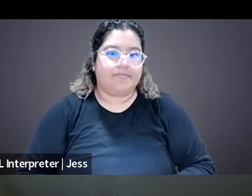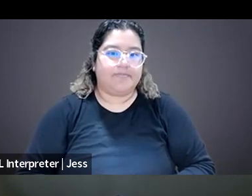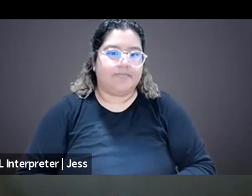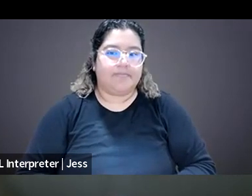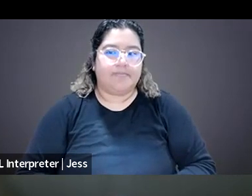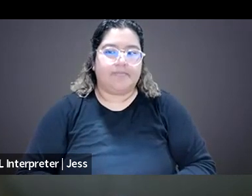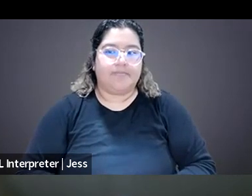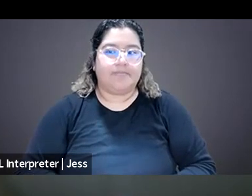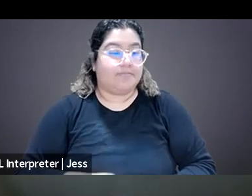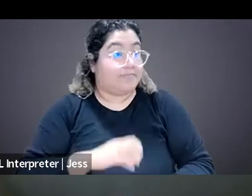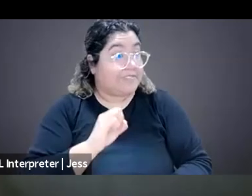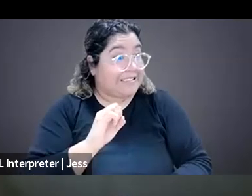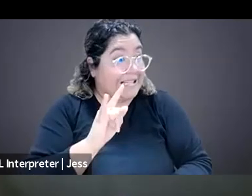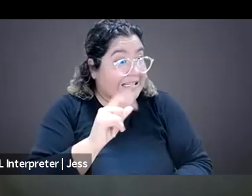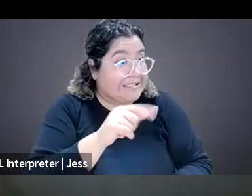Lisa, if you're speaking, I think you're muted.